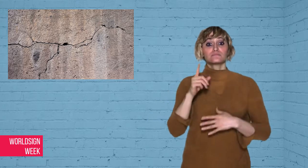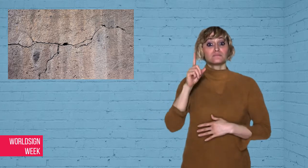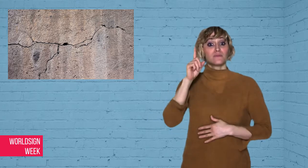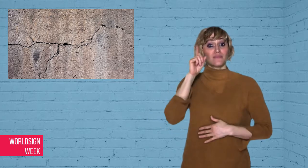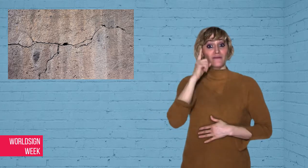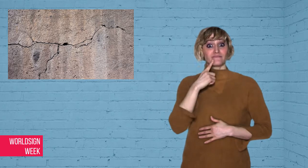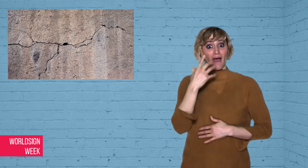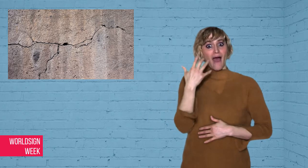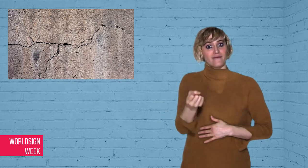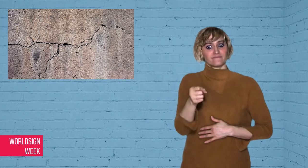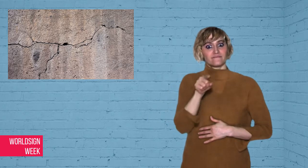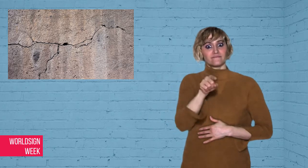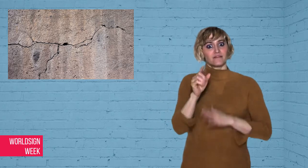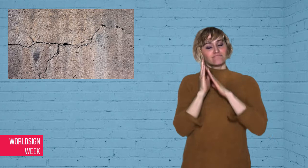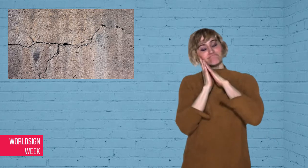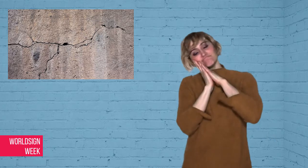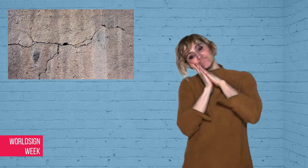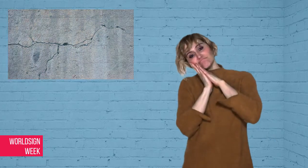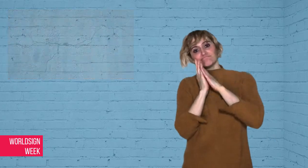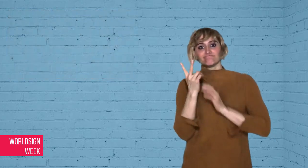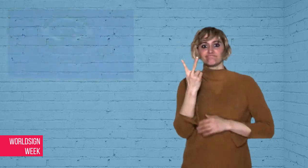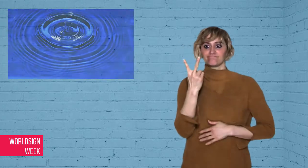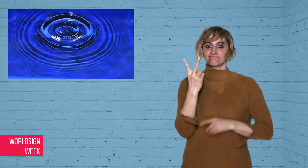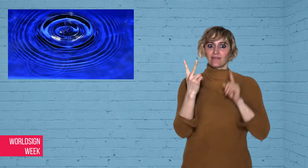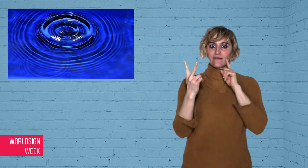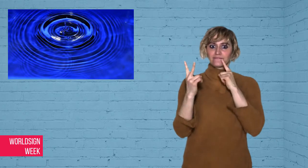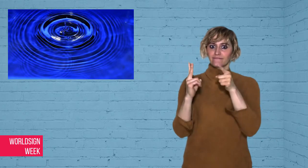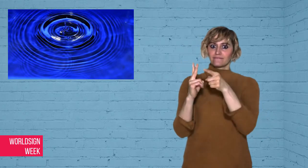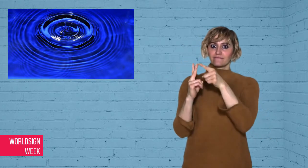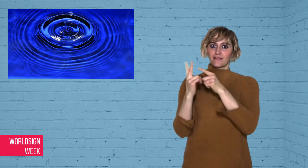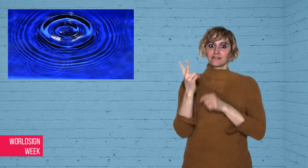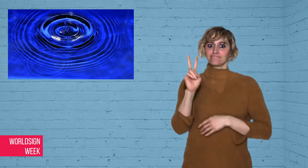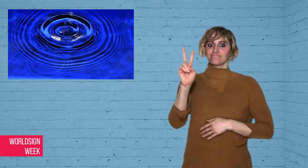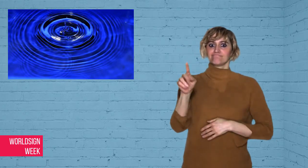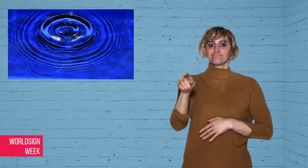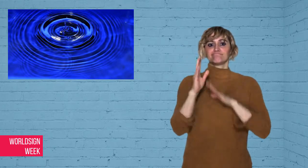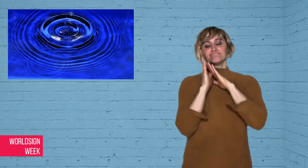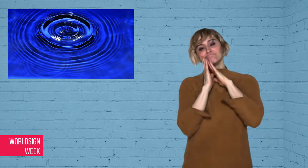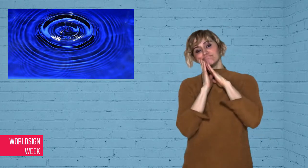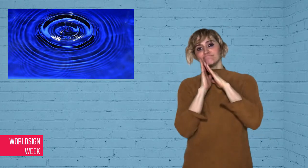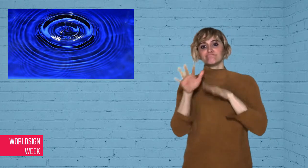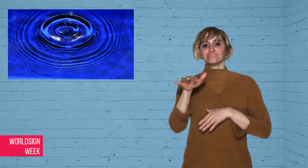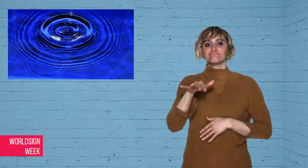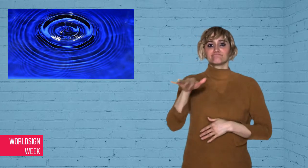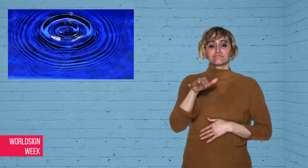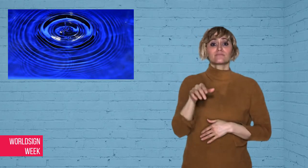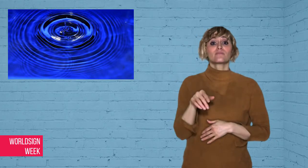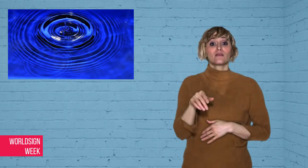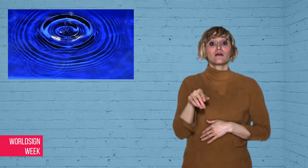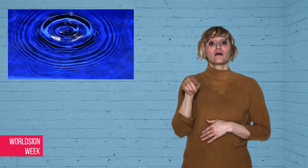living in the area! They described the